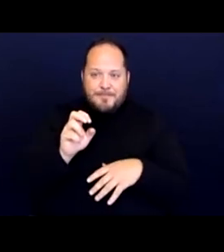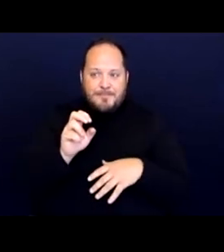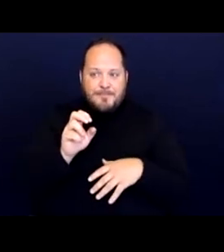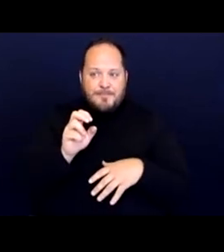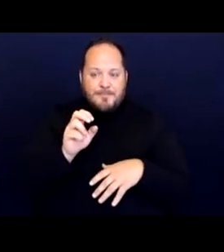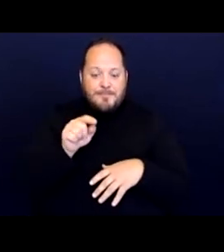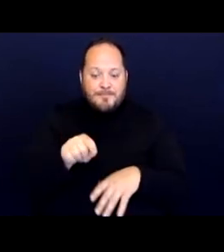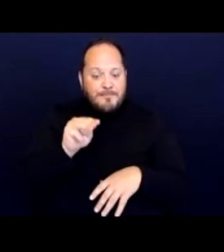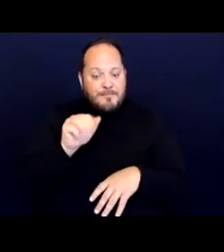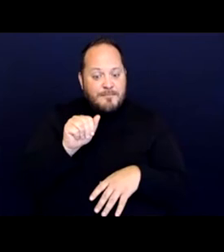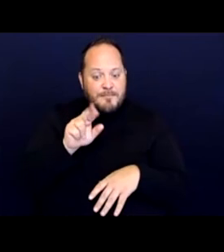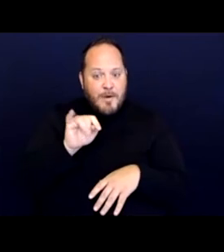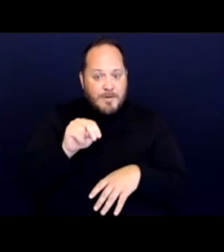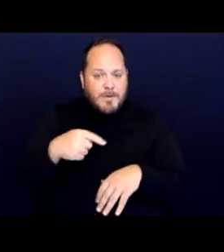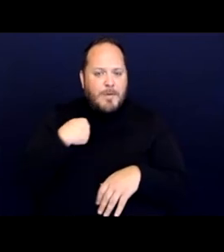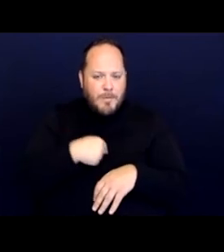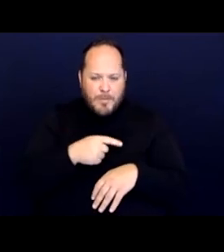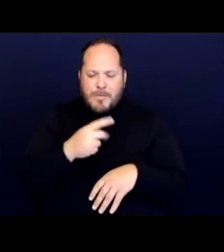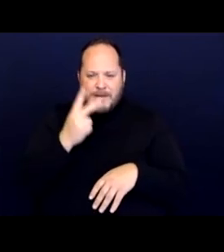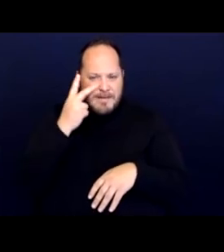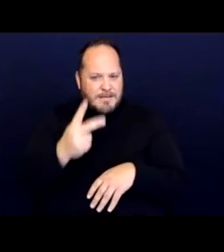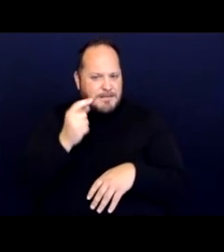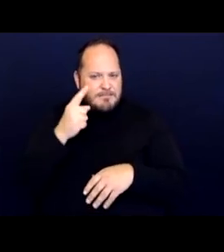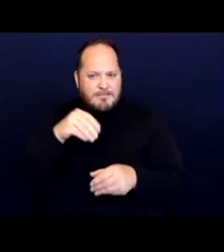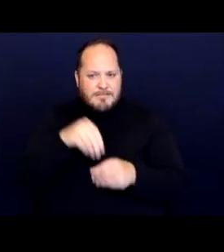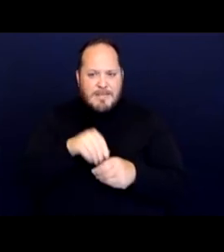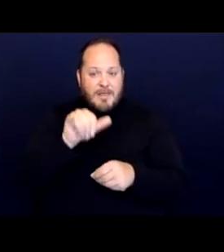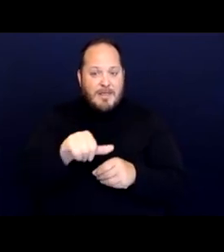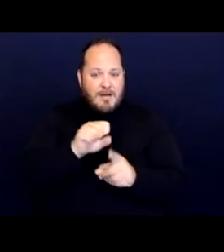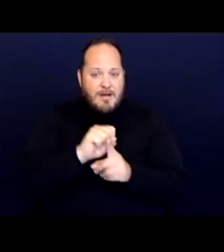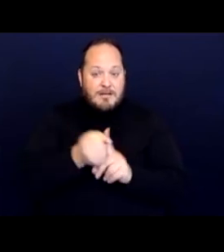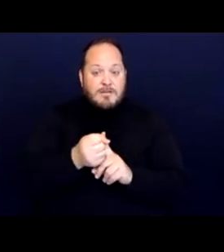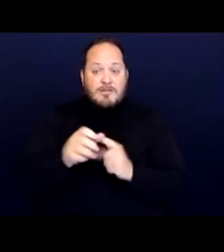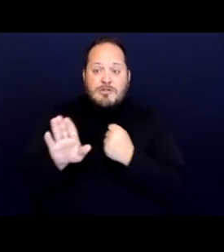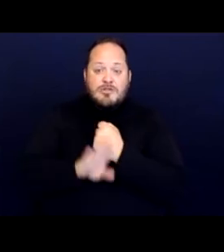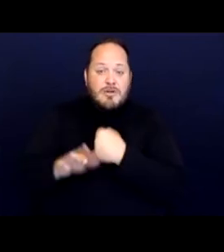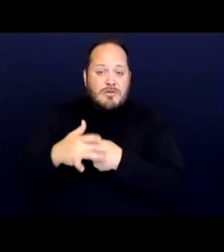we see in the context that shelters were unavailable based on length of stay rules